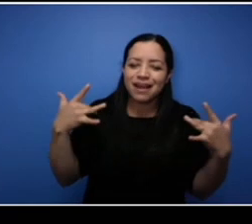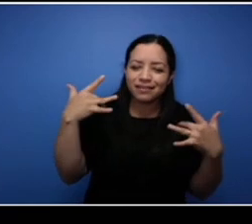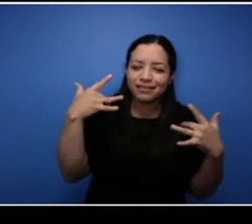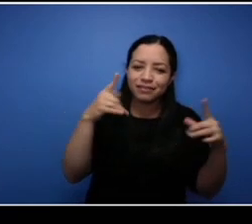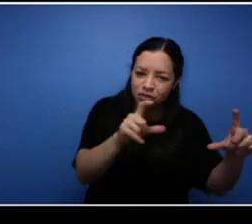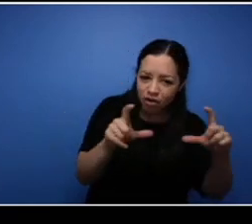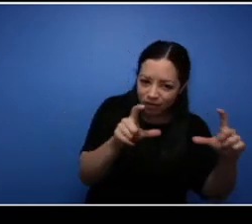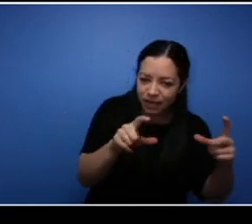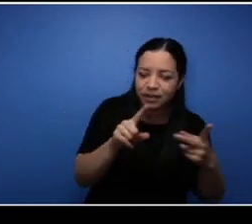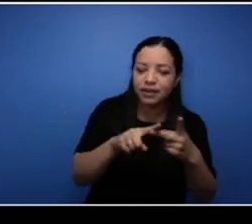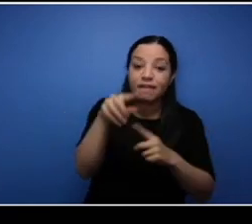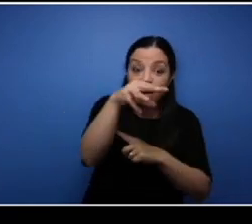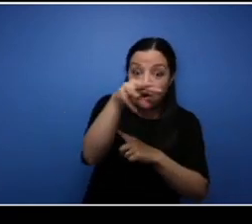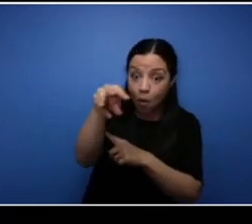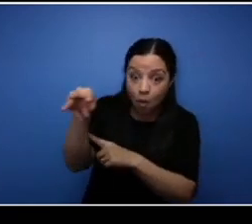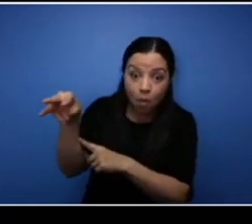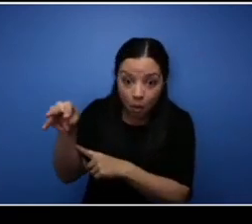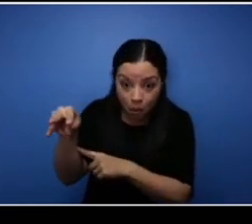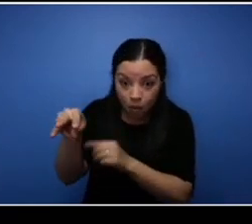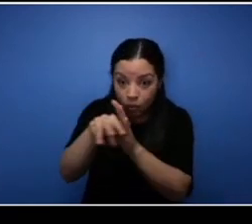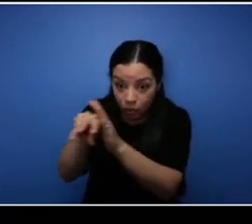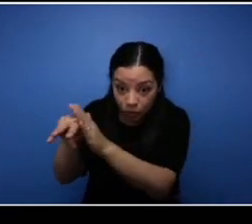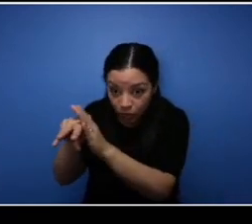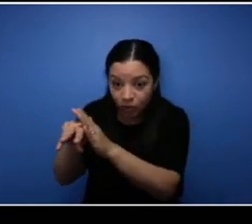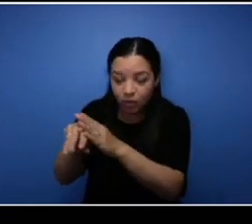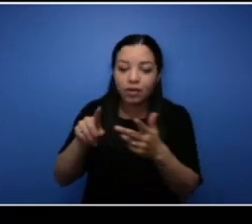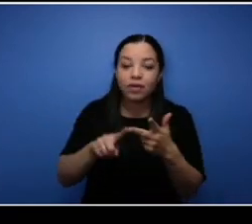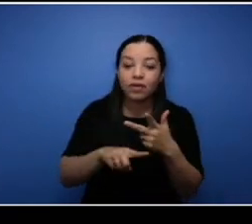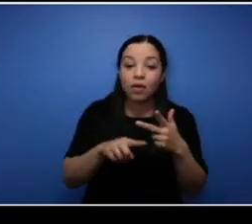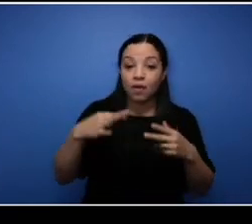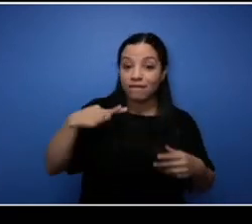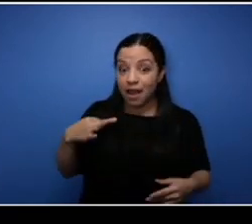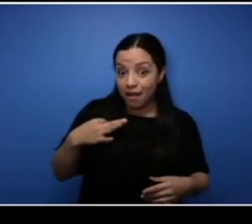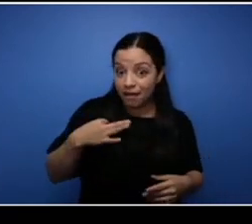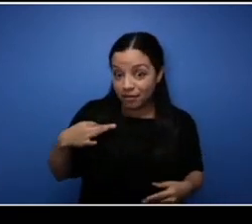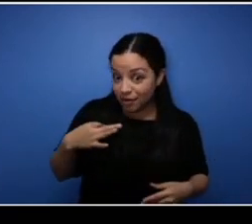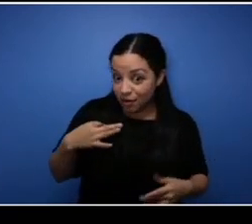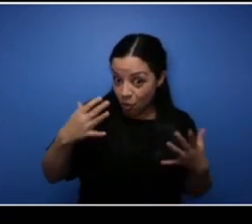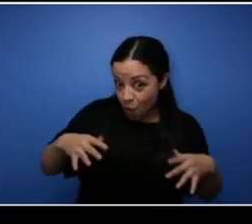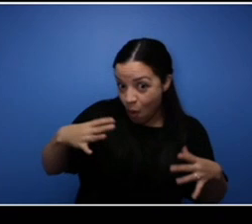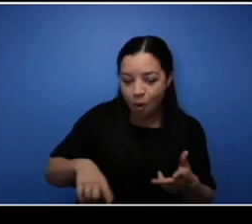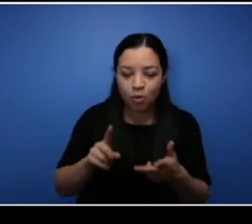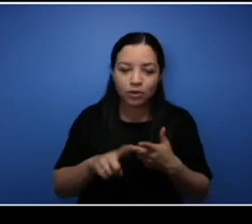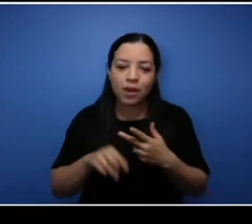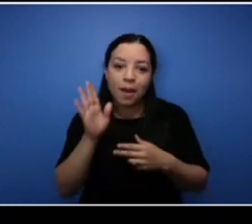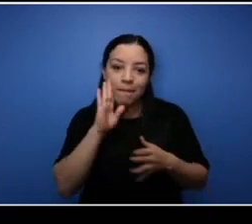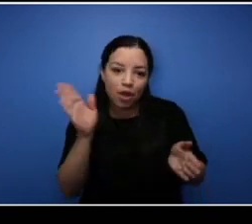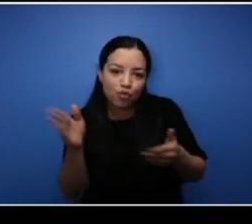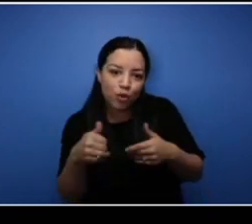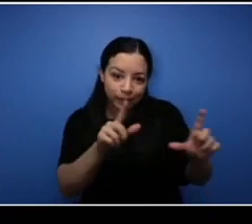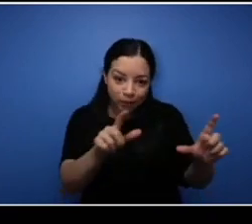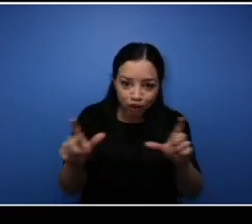as well as fashion and boudoir. So in the next five years, I hope to see myself being